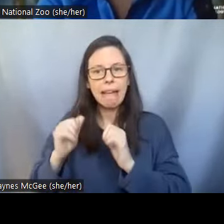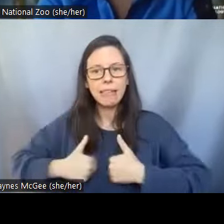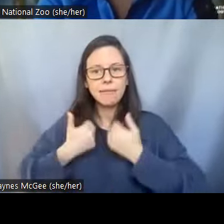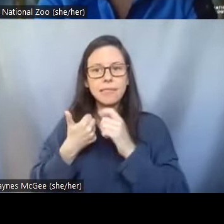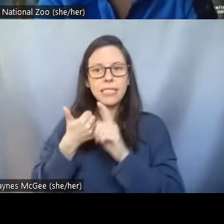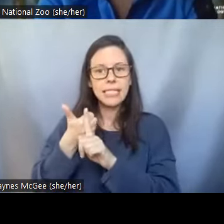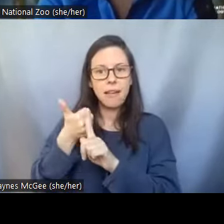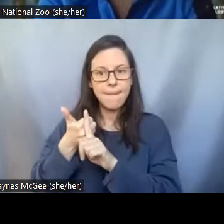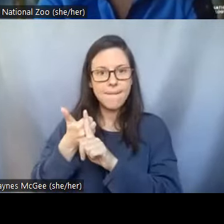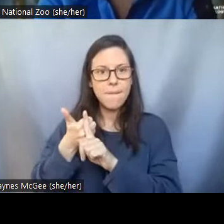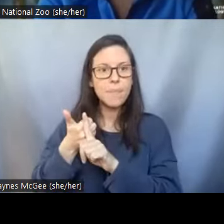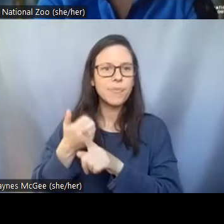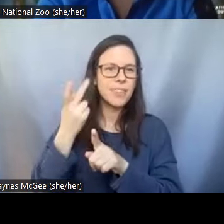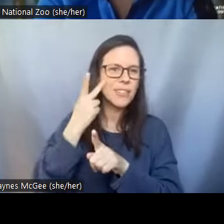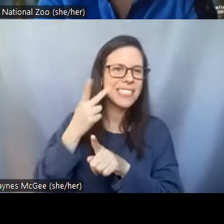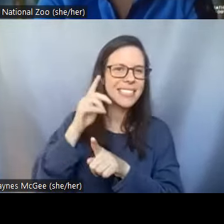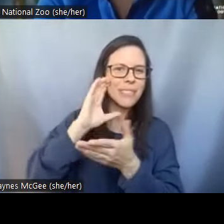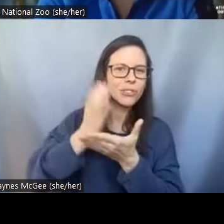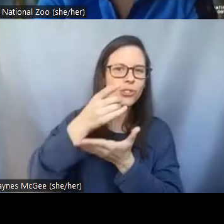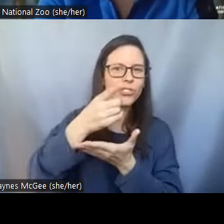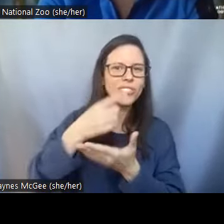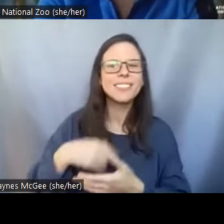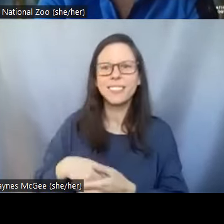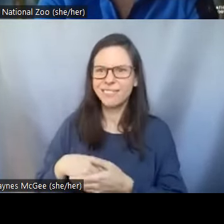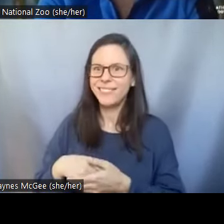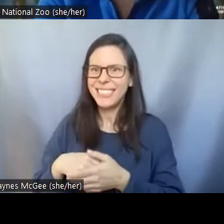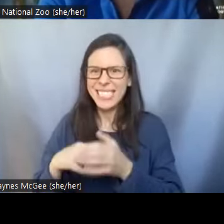photo and some previous photos you're spending a lot of time near your microscope I'm guessing,